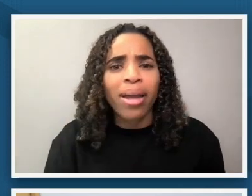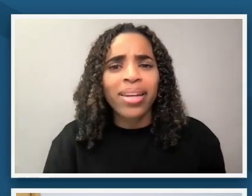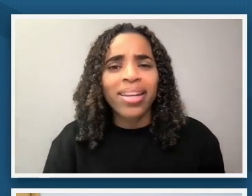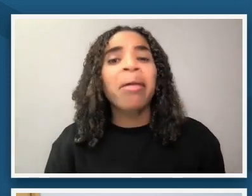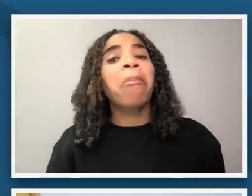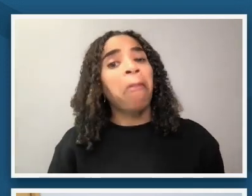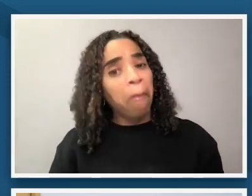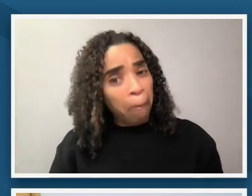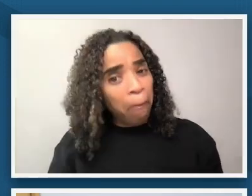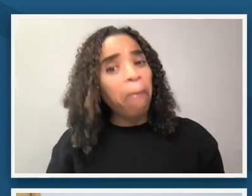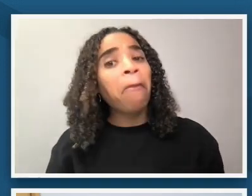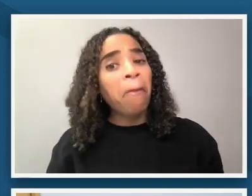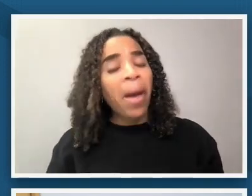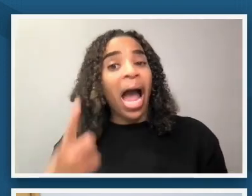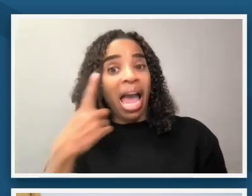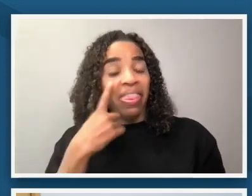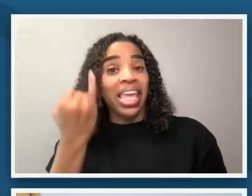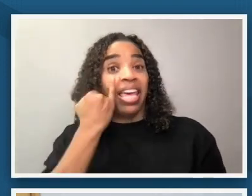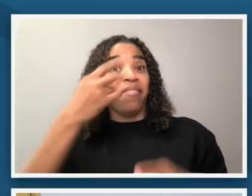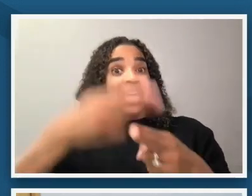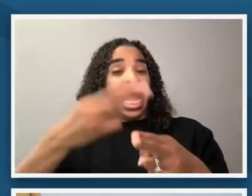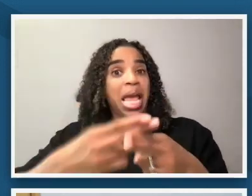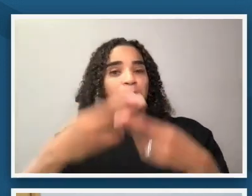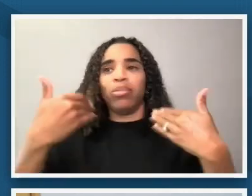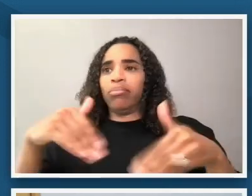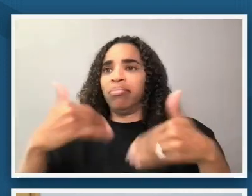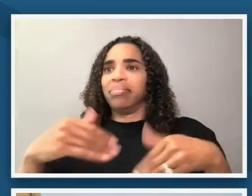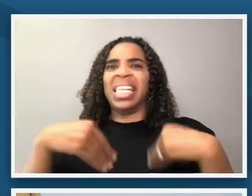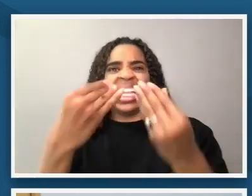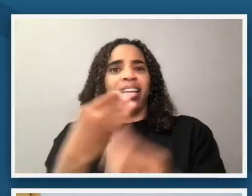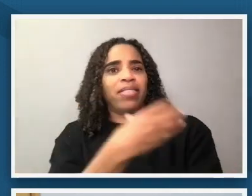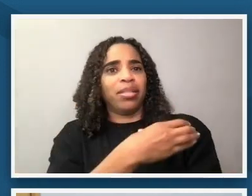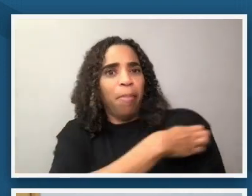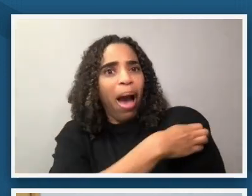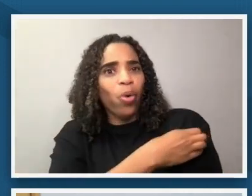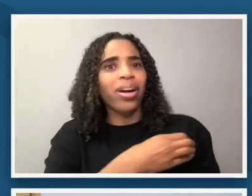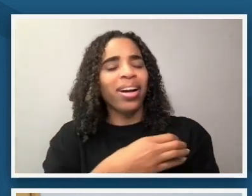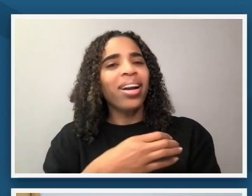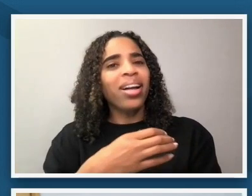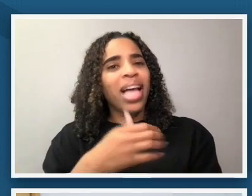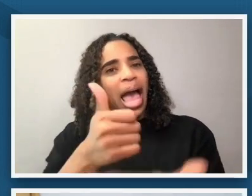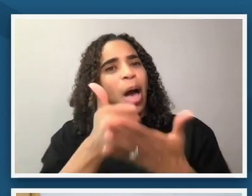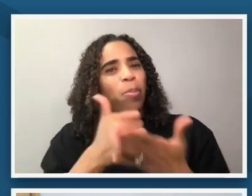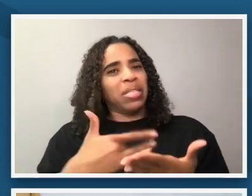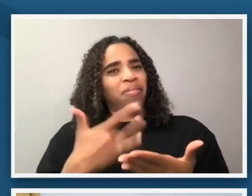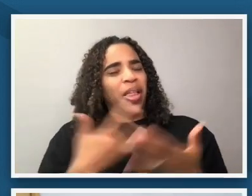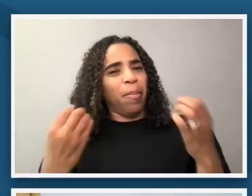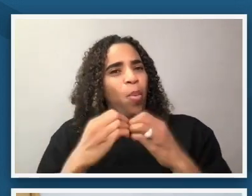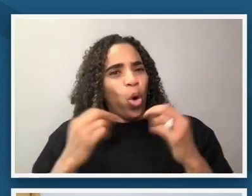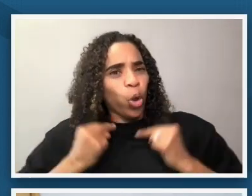to give names and restore that humanity back to the people in the images that we are seeing